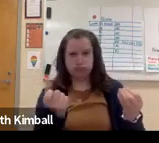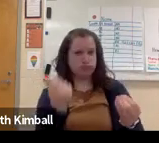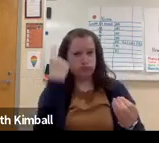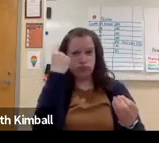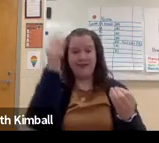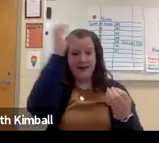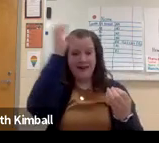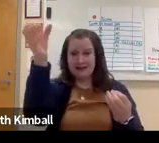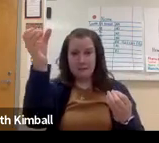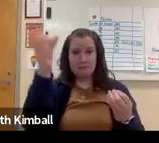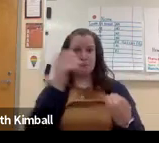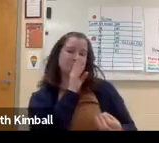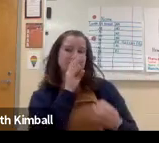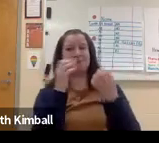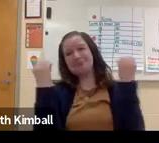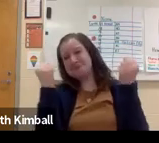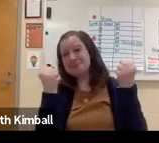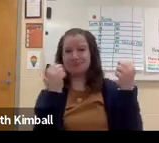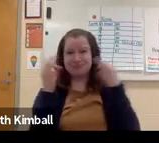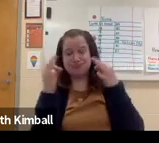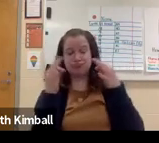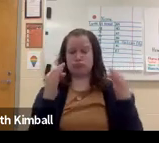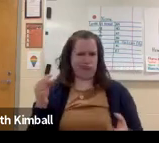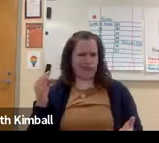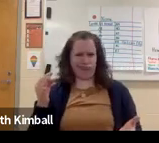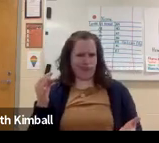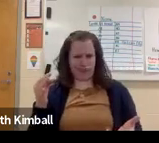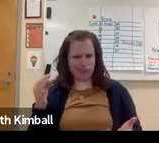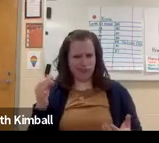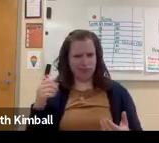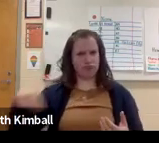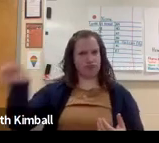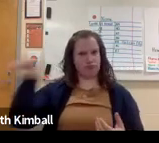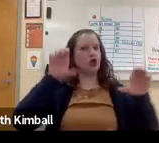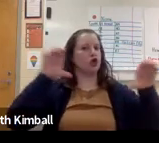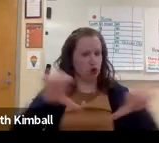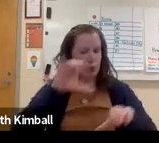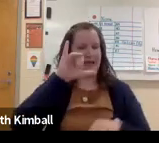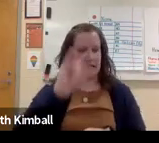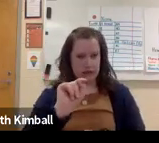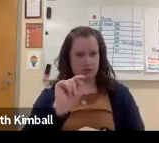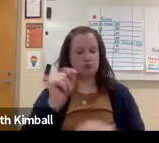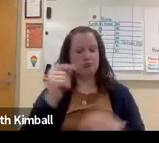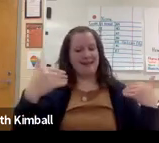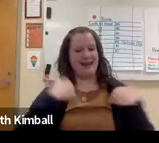The terminology wasn't as important. They were able to still understand the concepts, though.